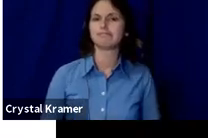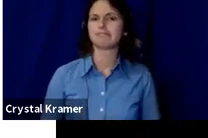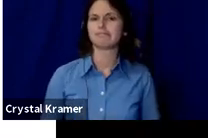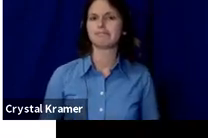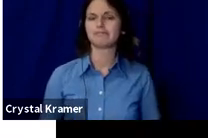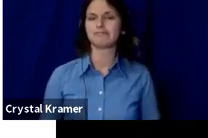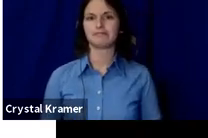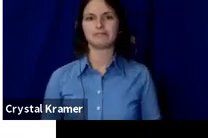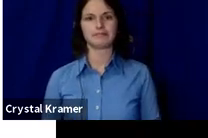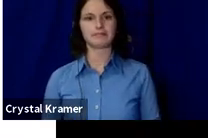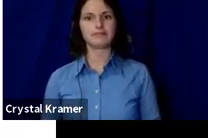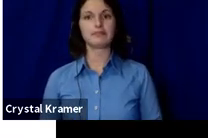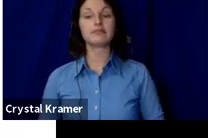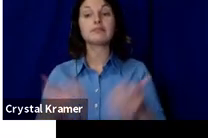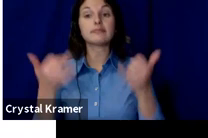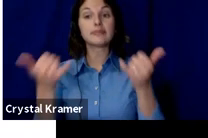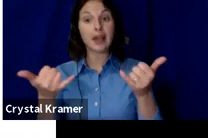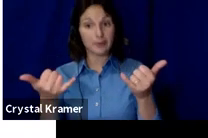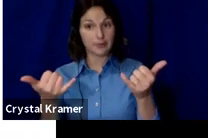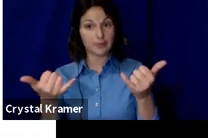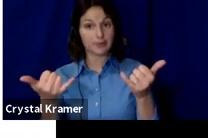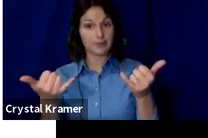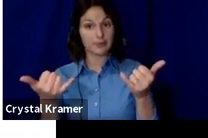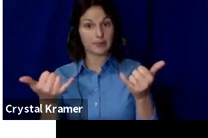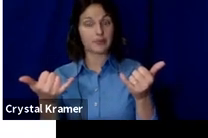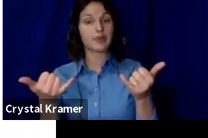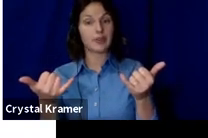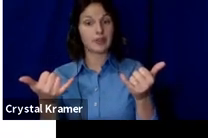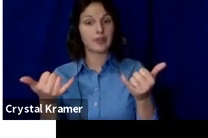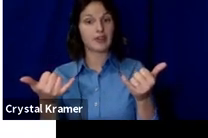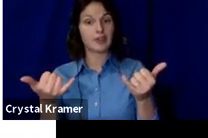So now is the time to consider platform.